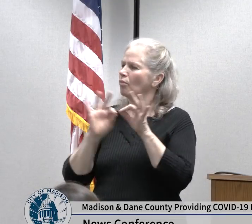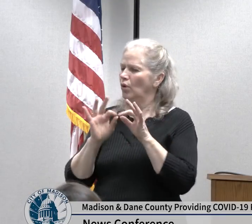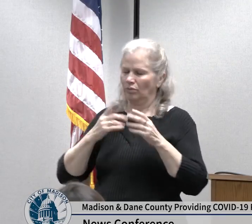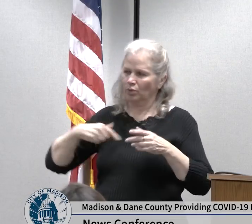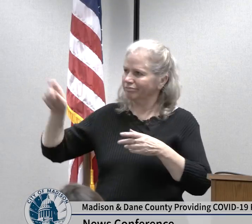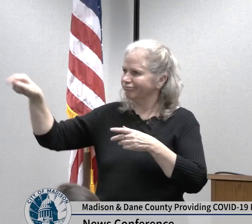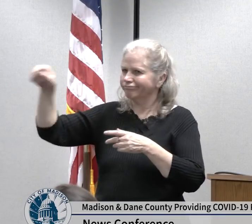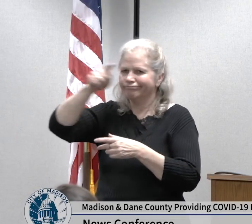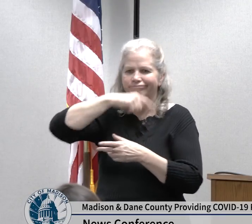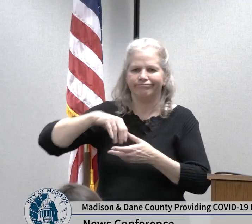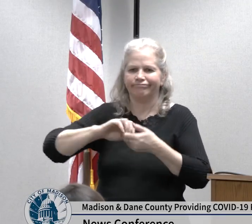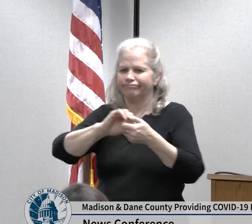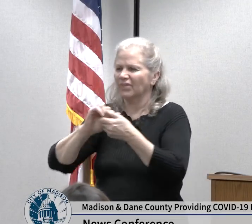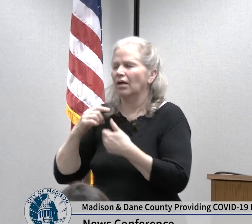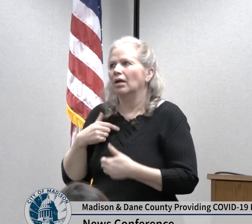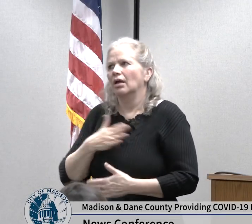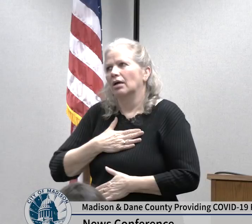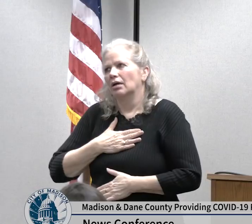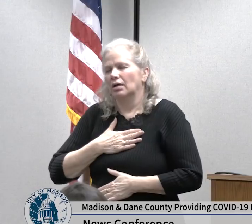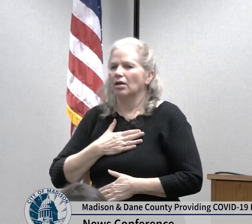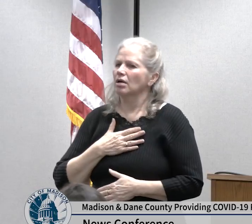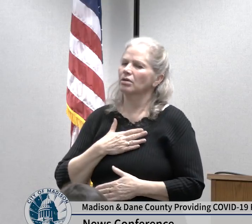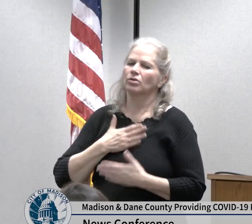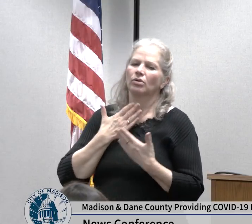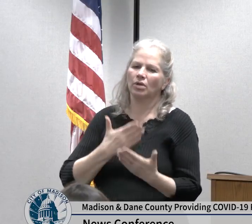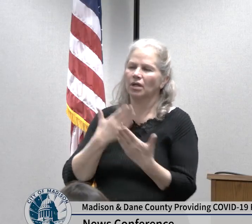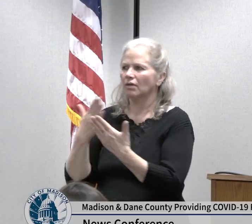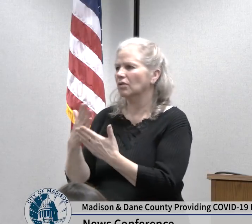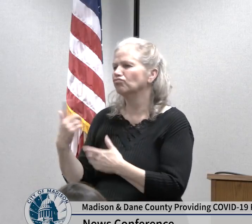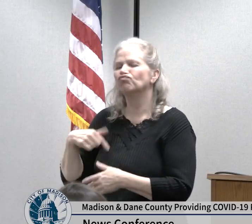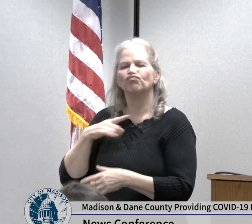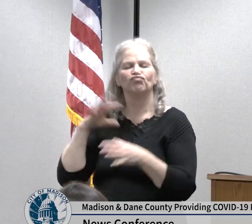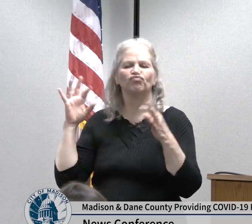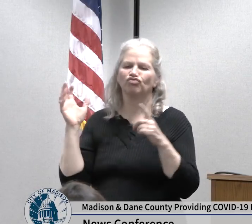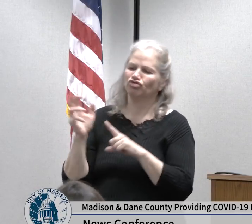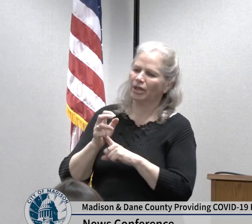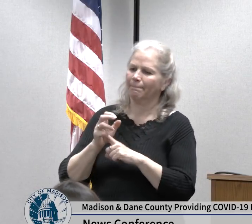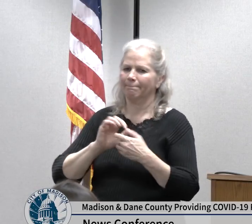have come together in our response in early February we identified one person